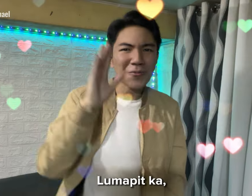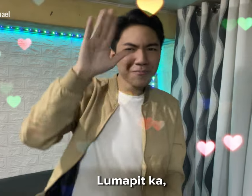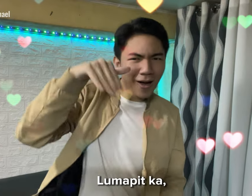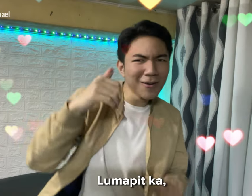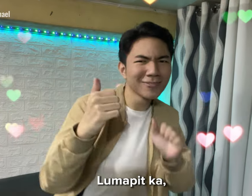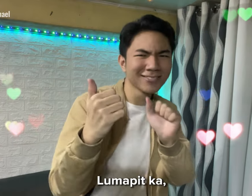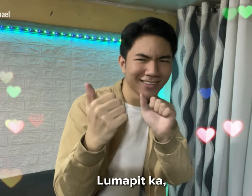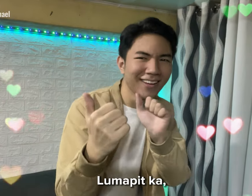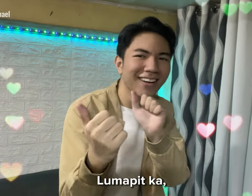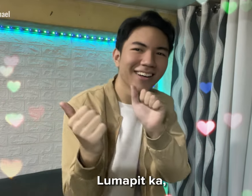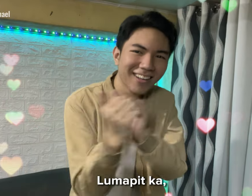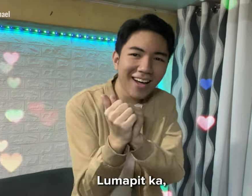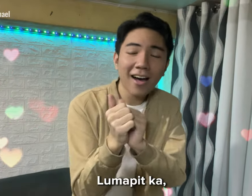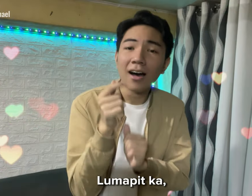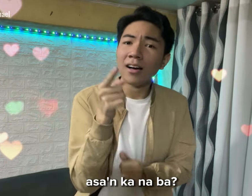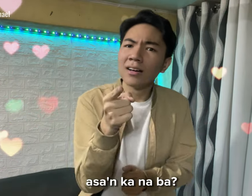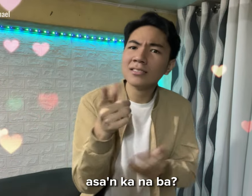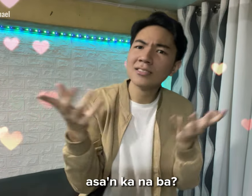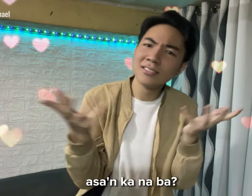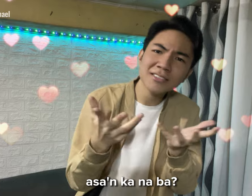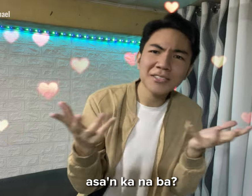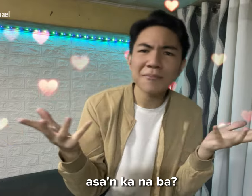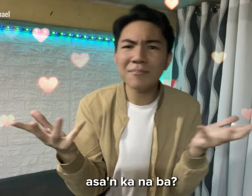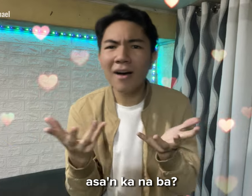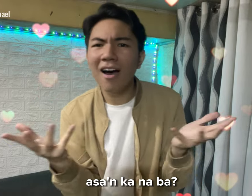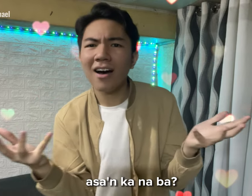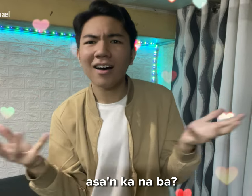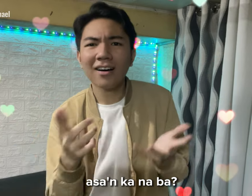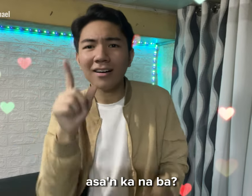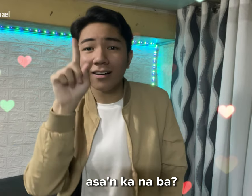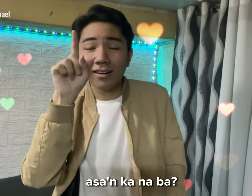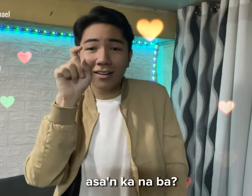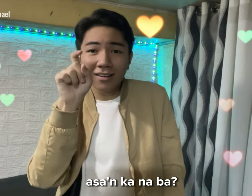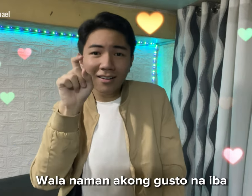Come on over Where are you?